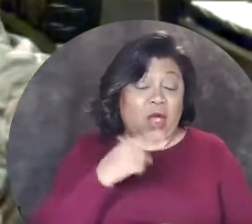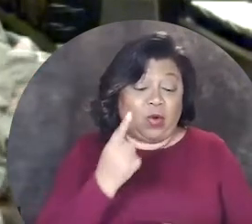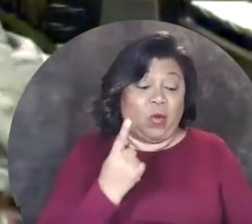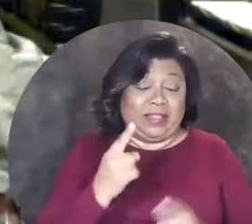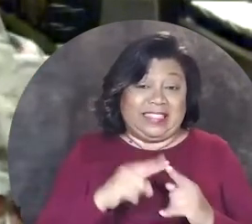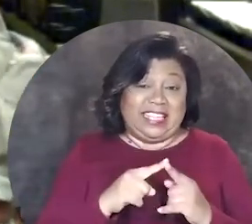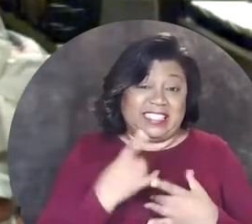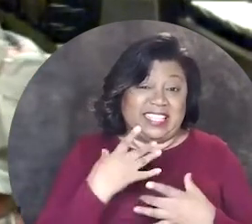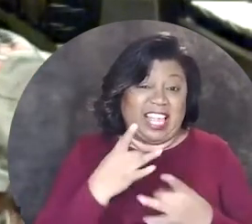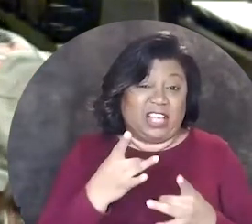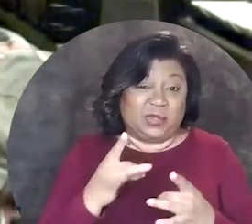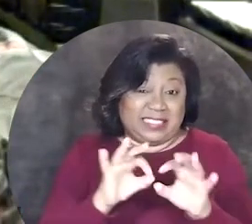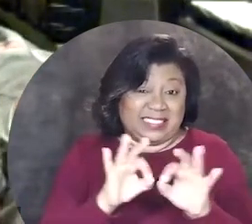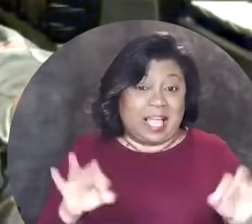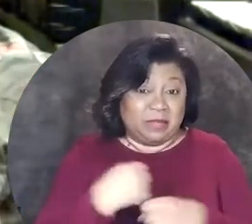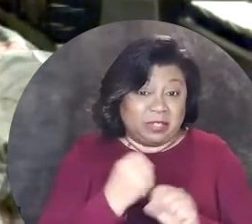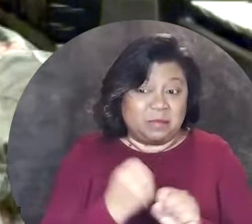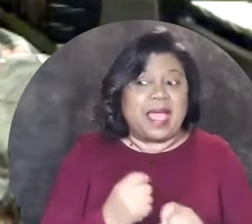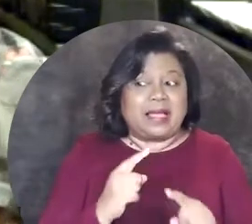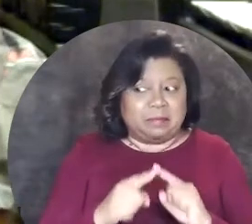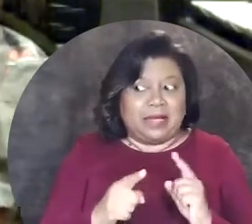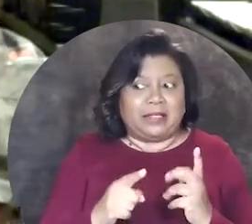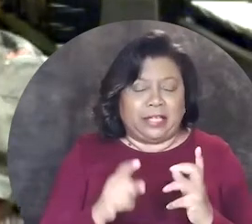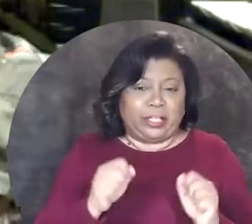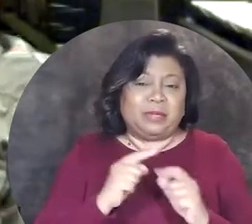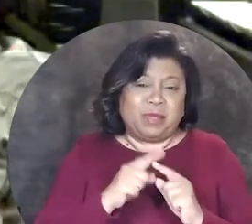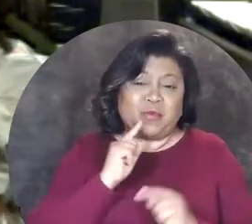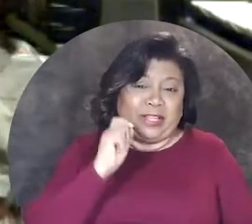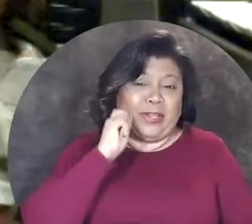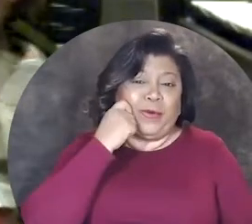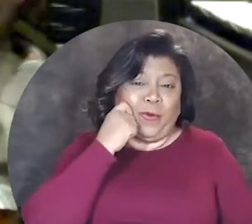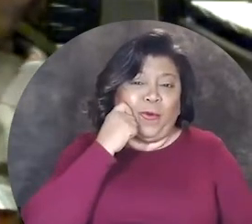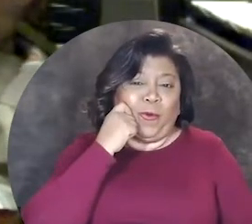not only is it a, you know, an interesting statement to make but it you know it could be a really cool